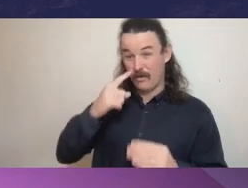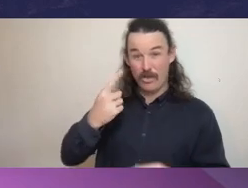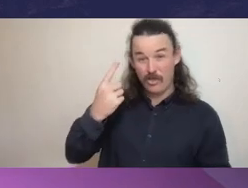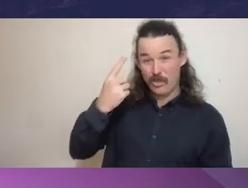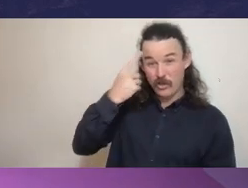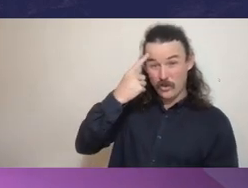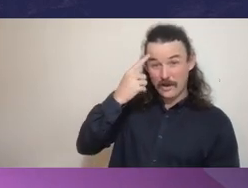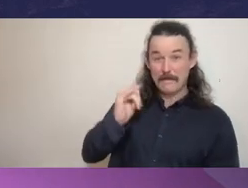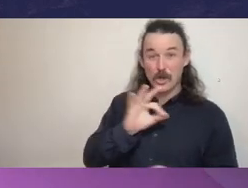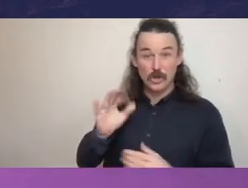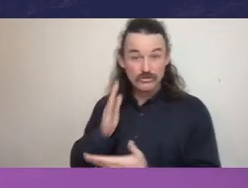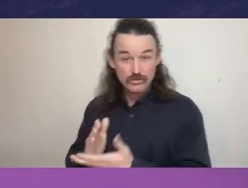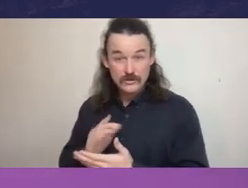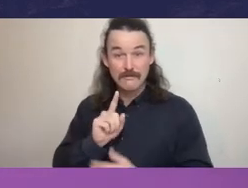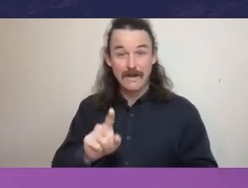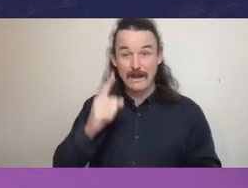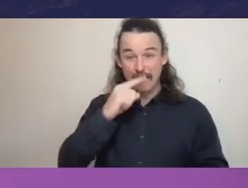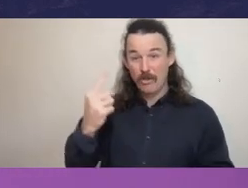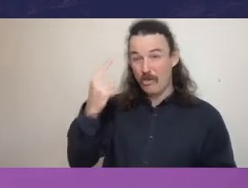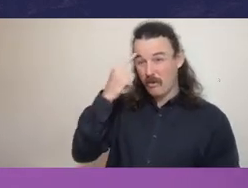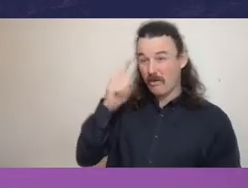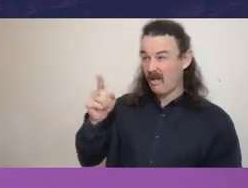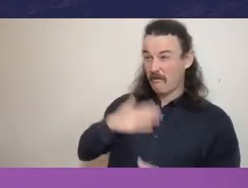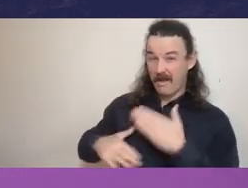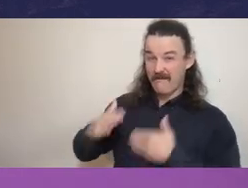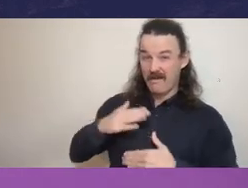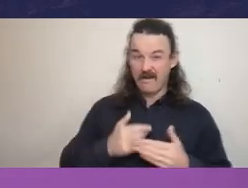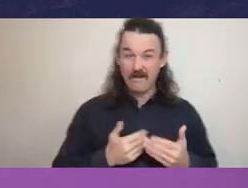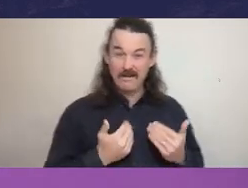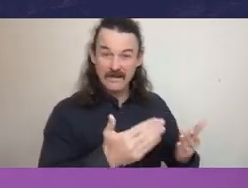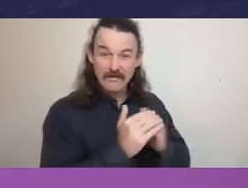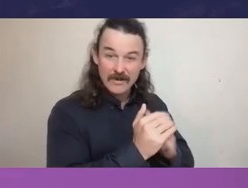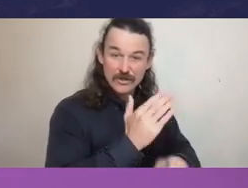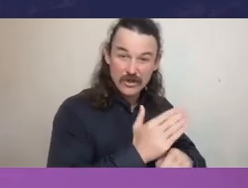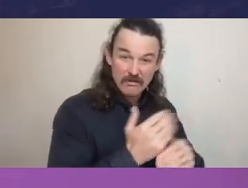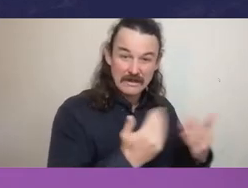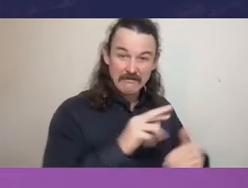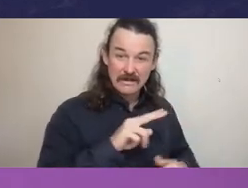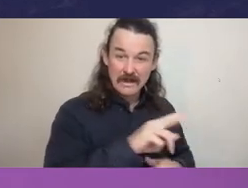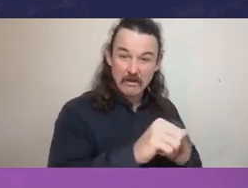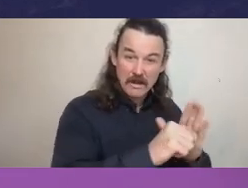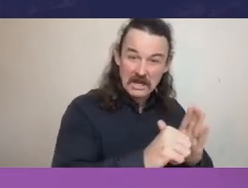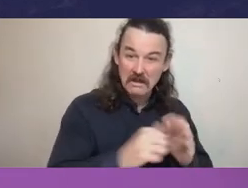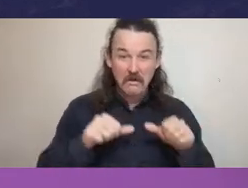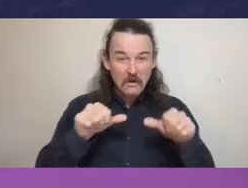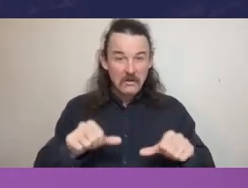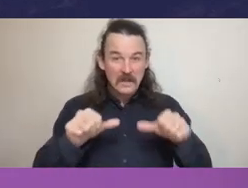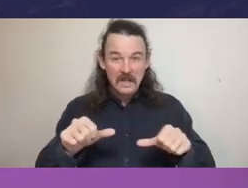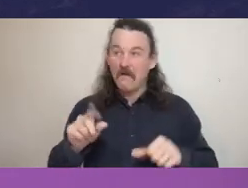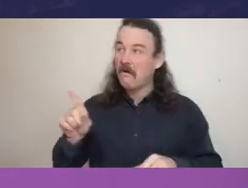that this kind of behavior was okay. So if it creates a poor conduct,